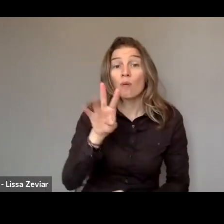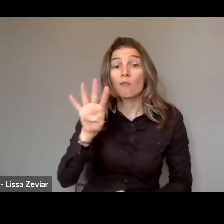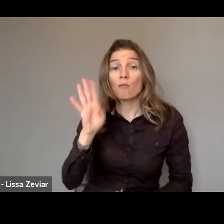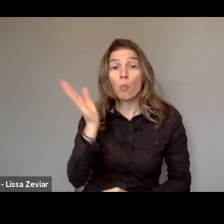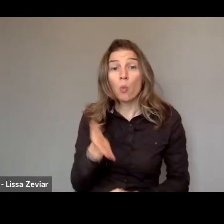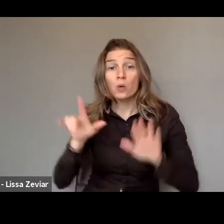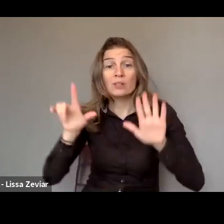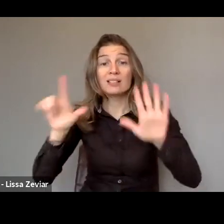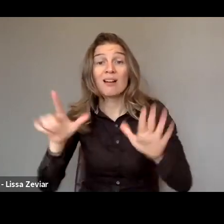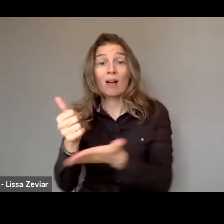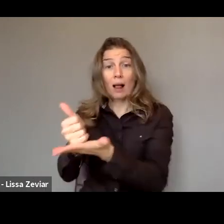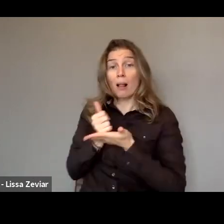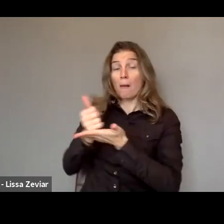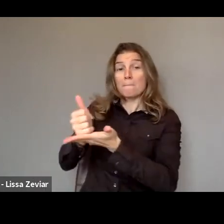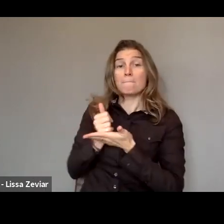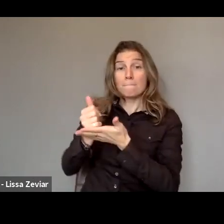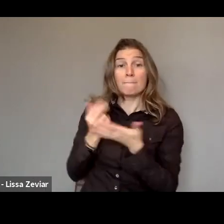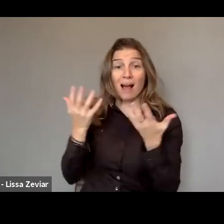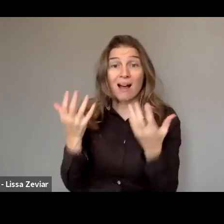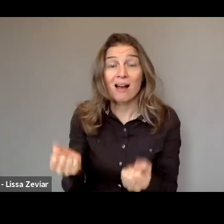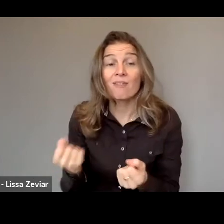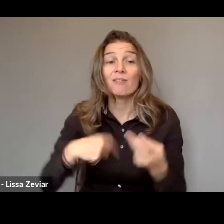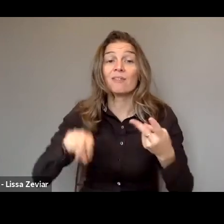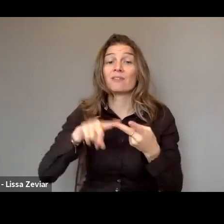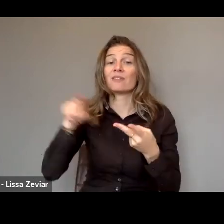that there is assistance and support services available,